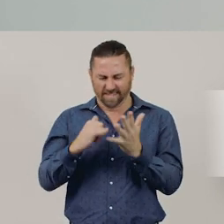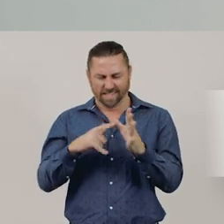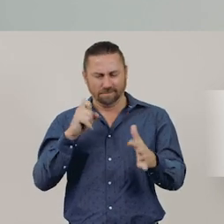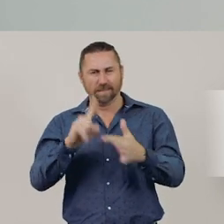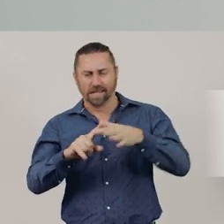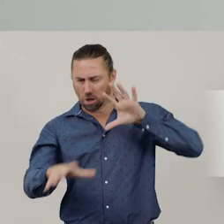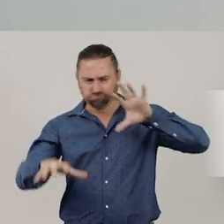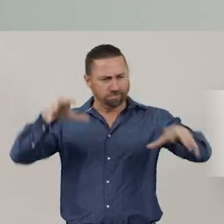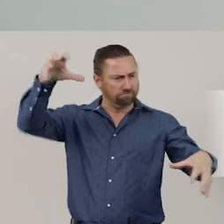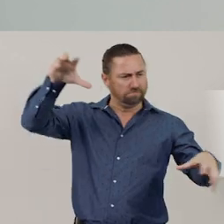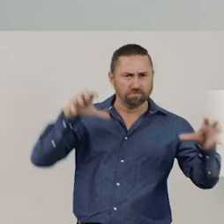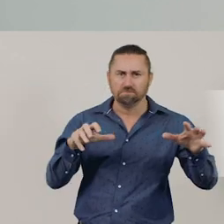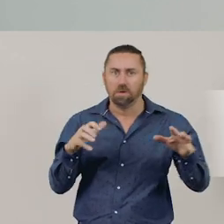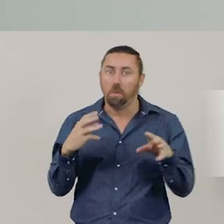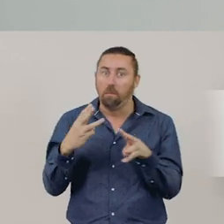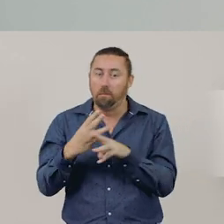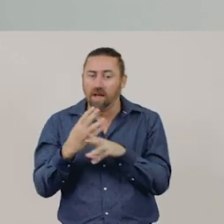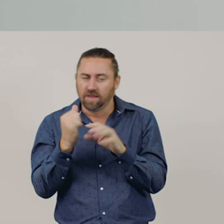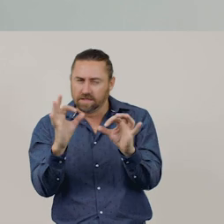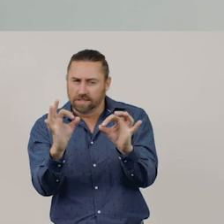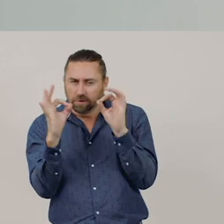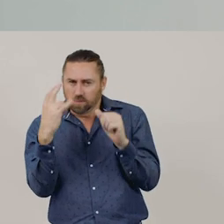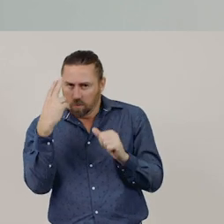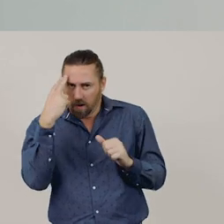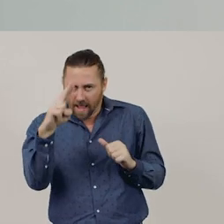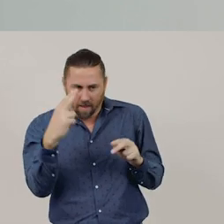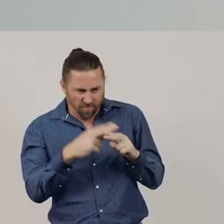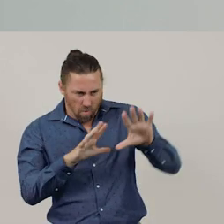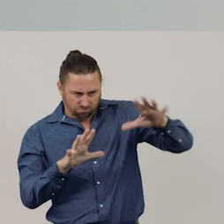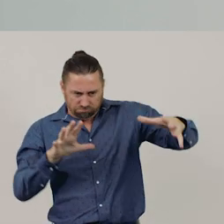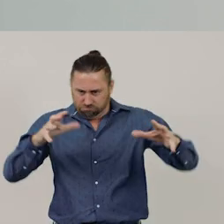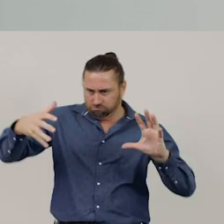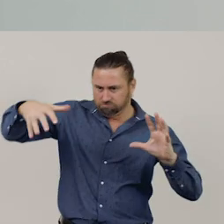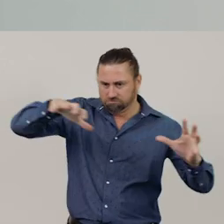In Maths, we have a special name for anything that takes up space.